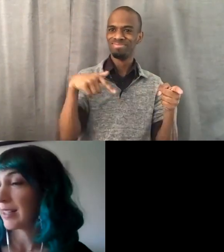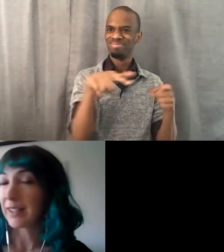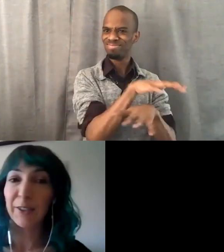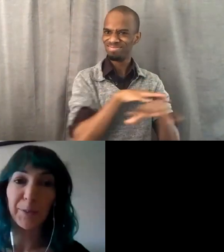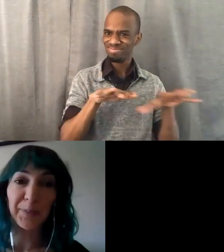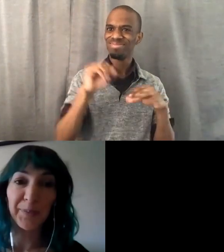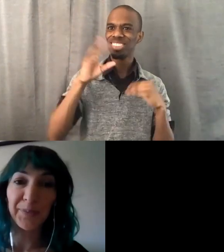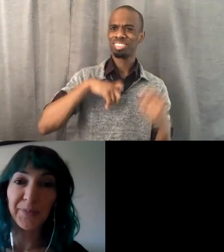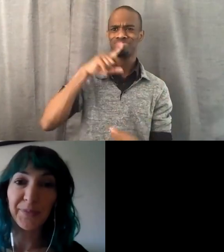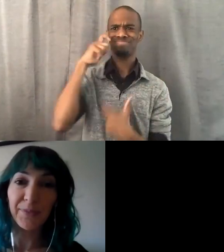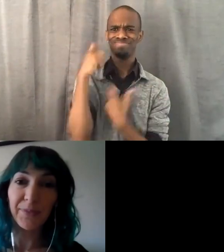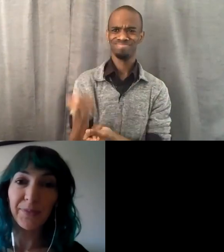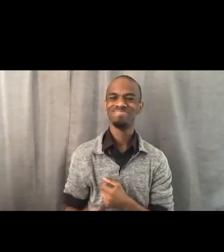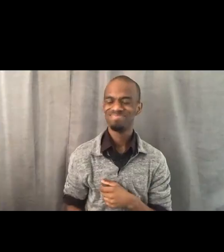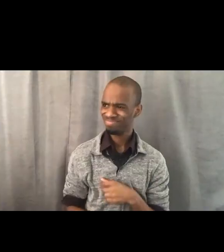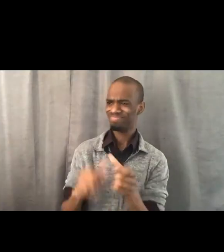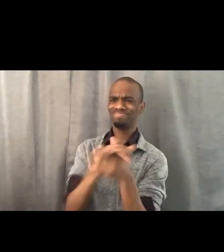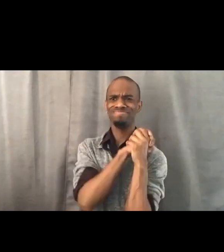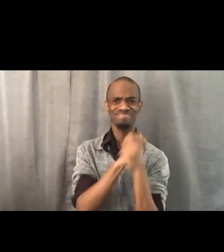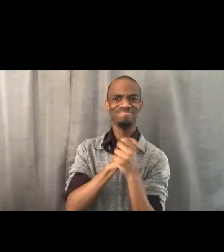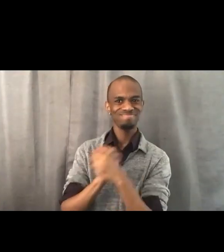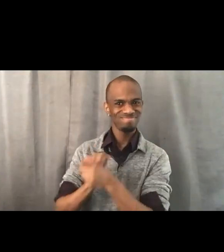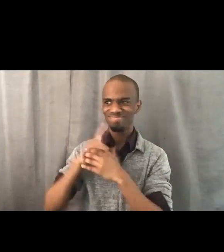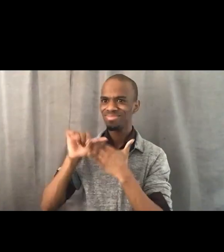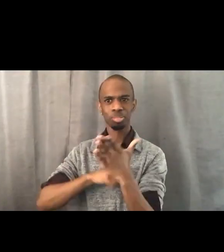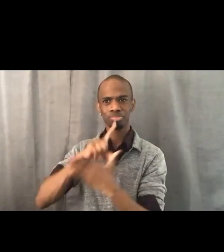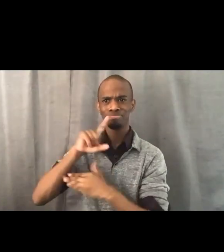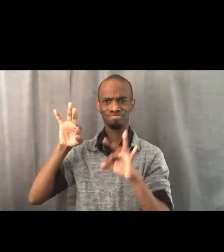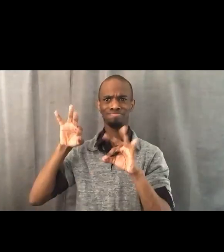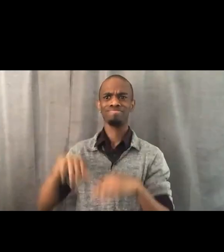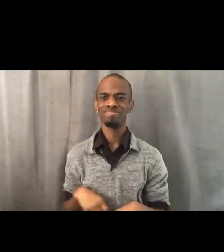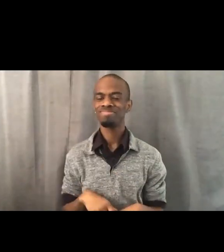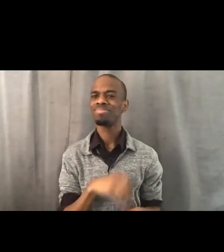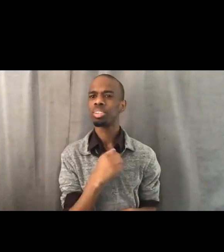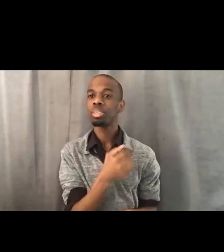Yeah, congratulations. That's great. Anybody else have anything they wanna share?